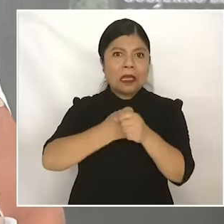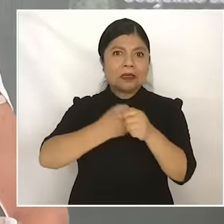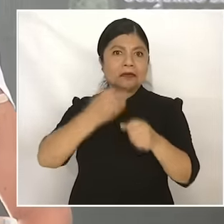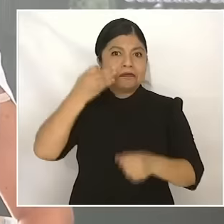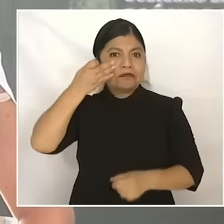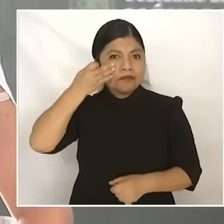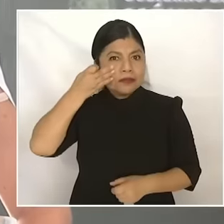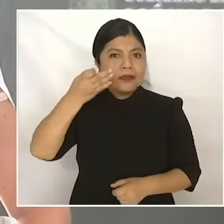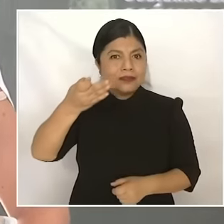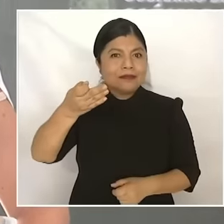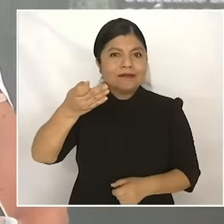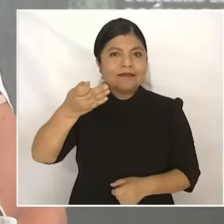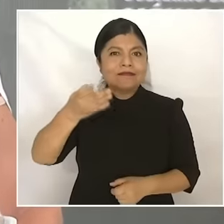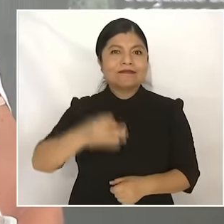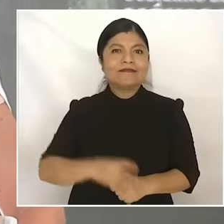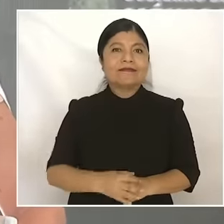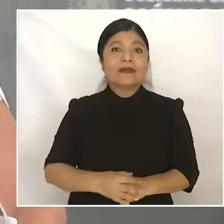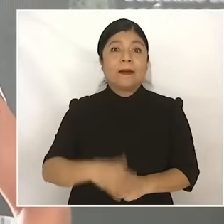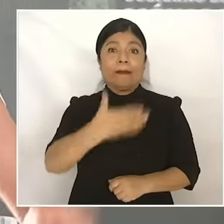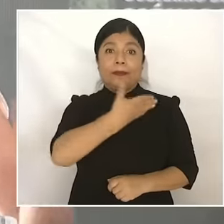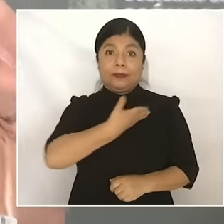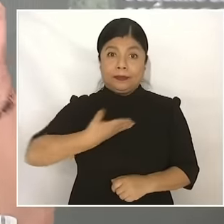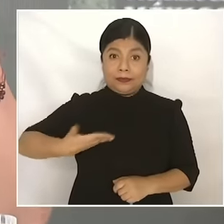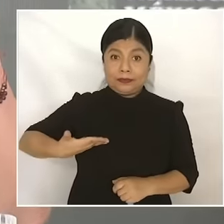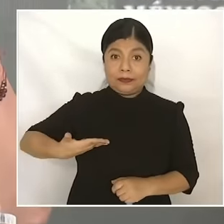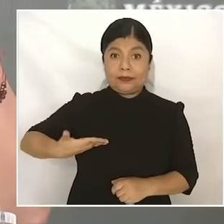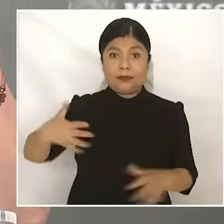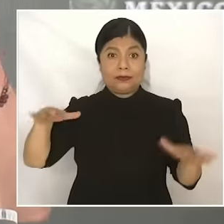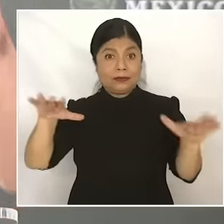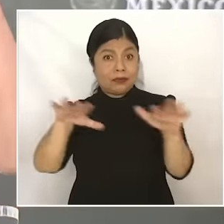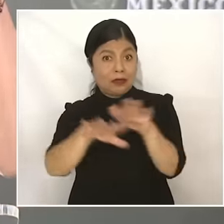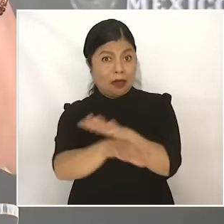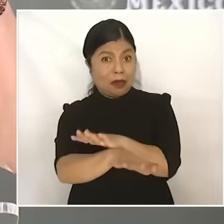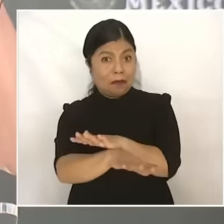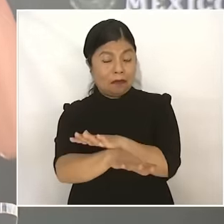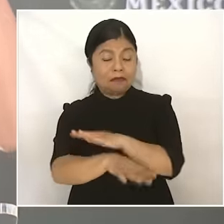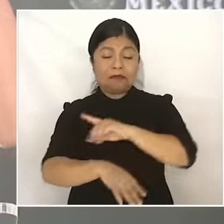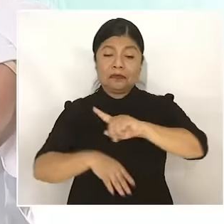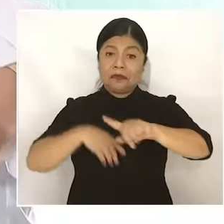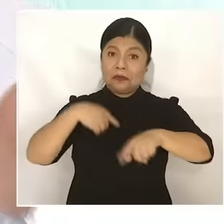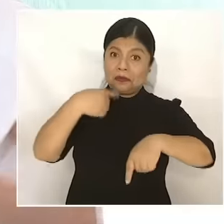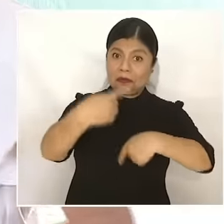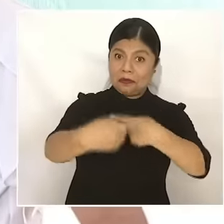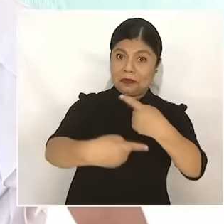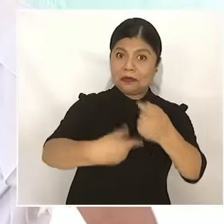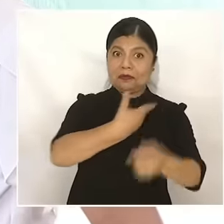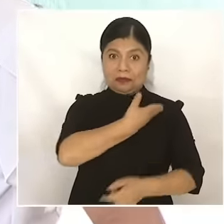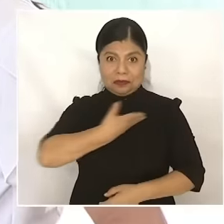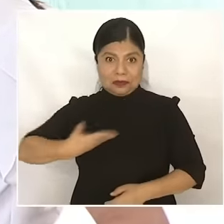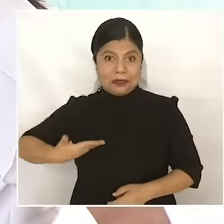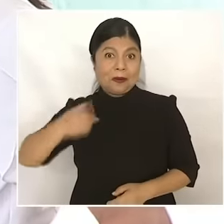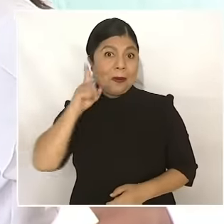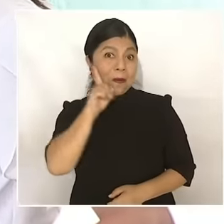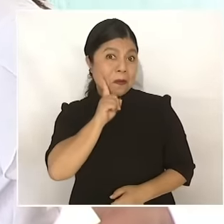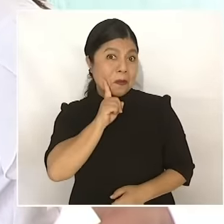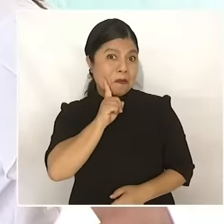of a president who gives him a president because there has never been a separate president who gives the